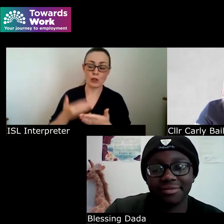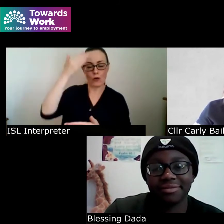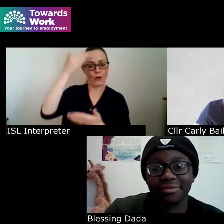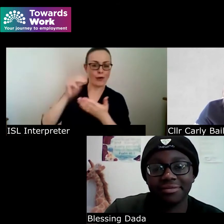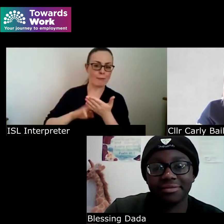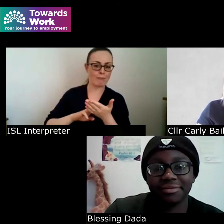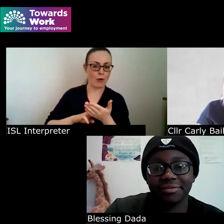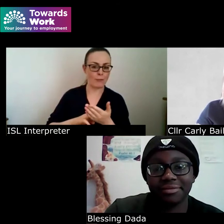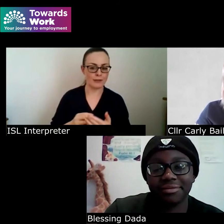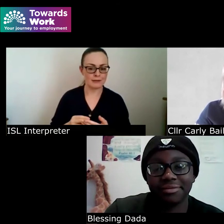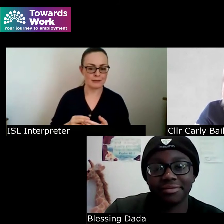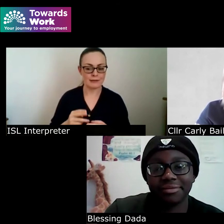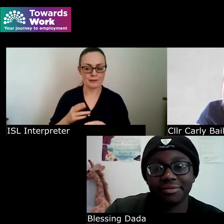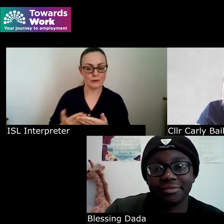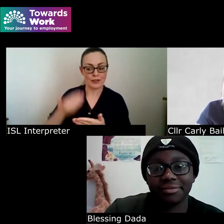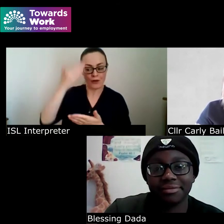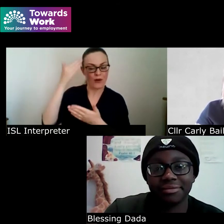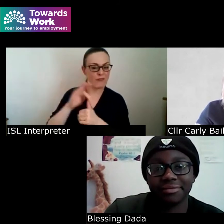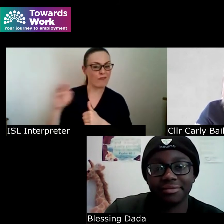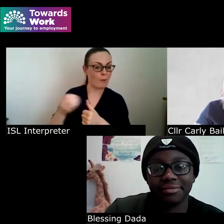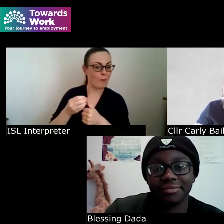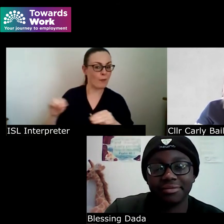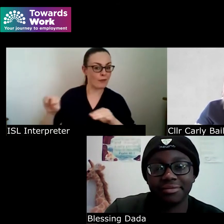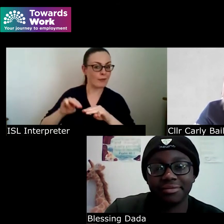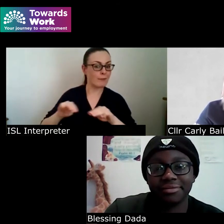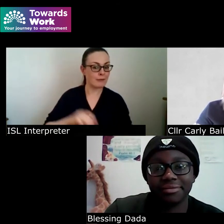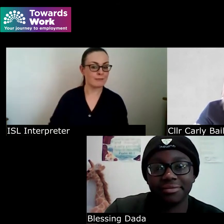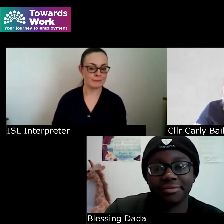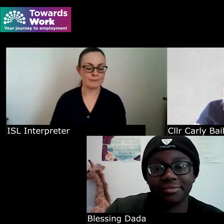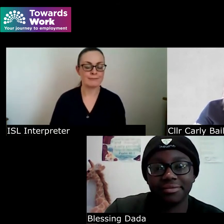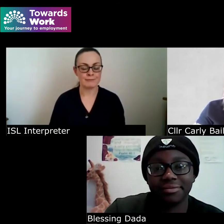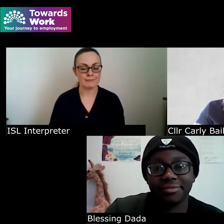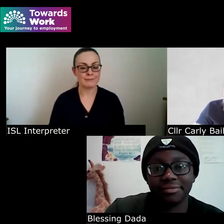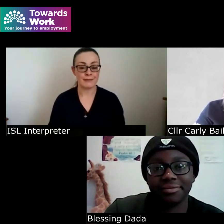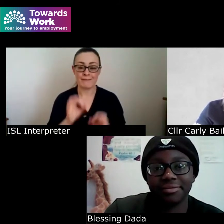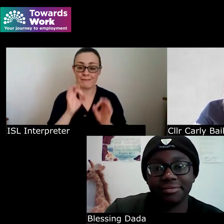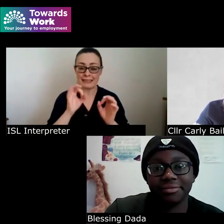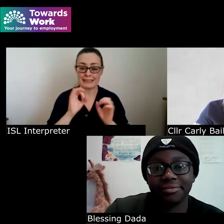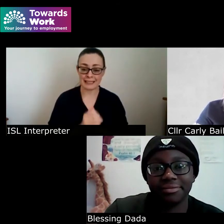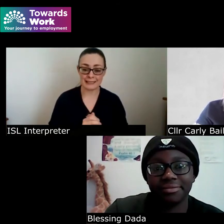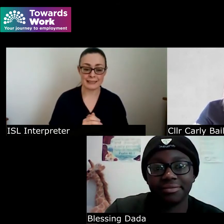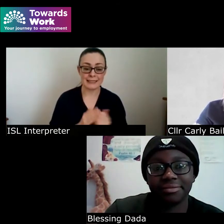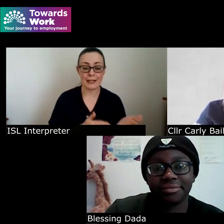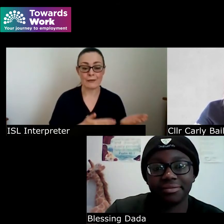you know learning off others okay fantastic and blessing i might ask you the same